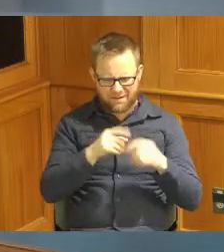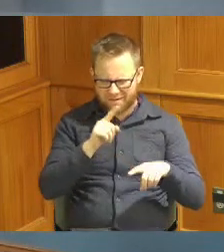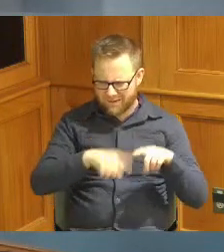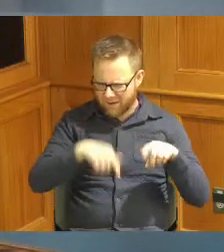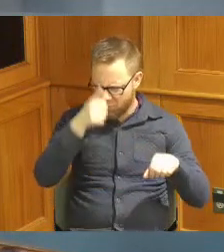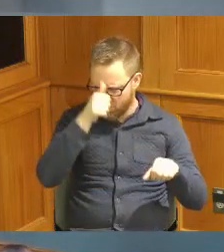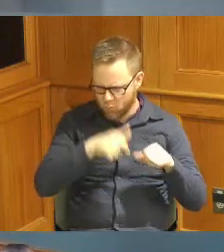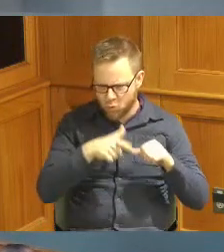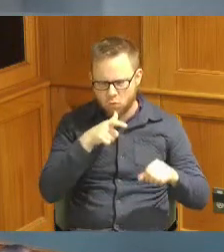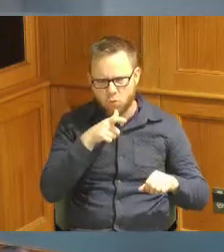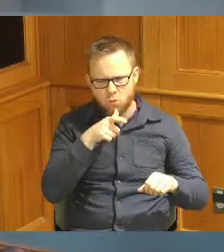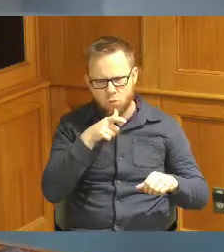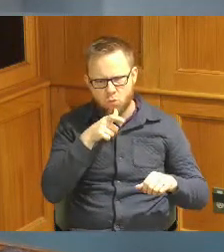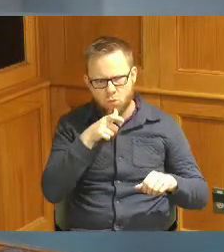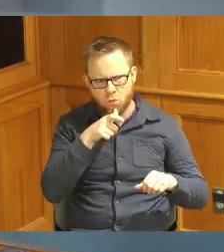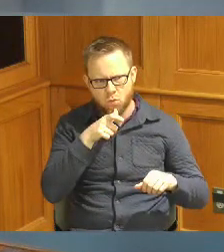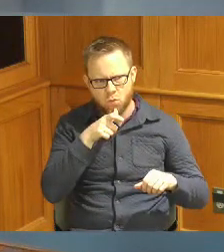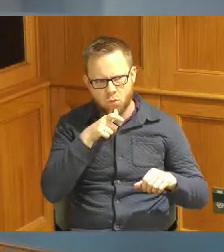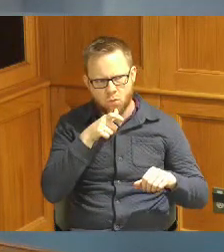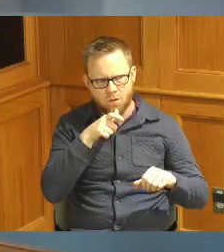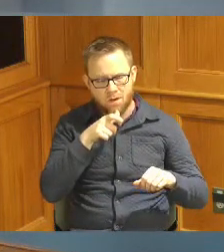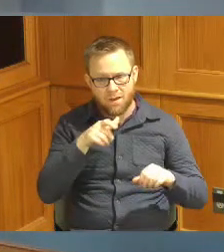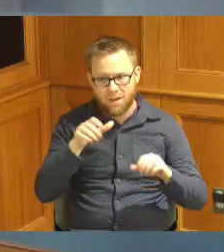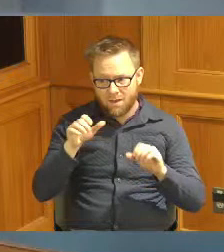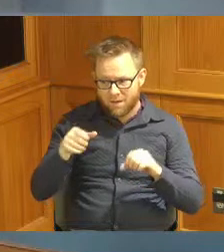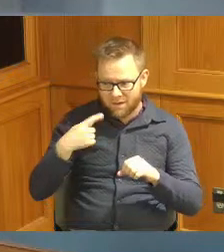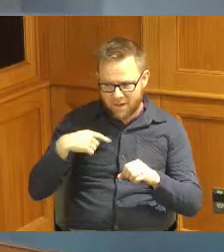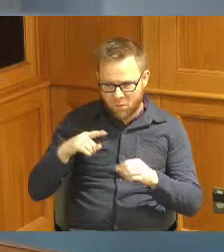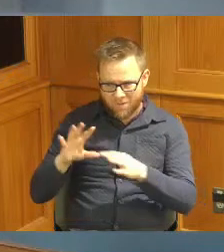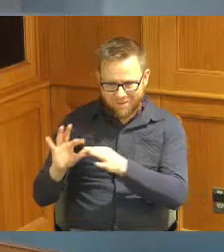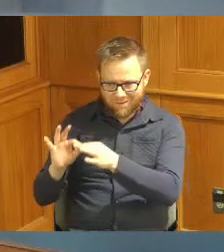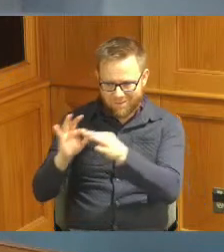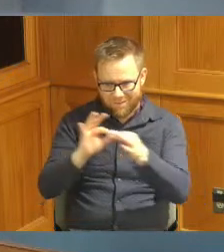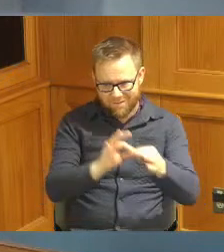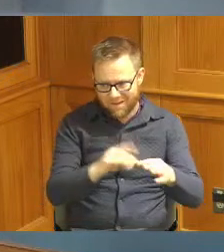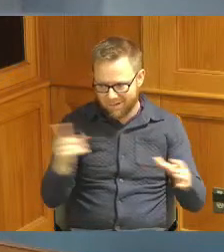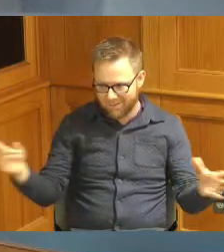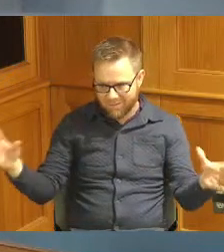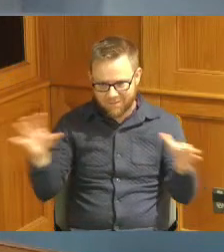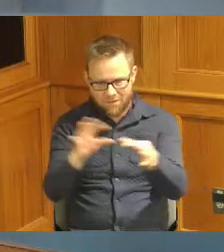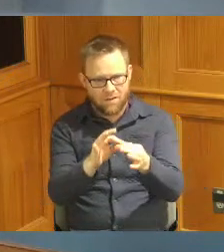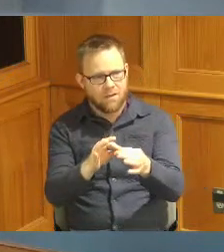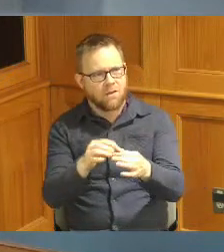so can we just make sure we connect them with the we were trying to get some more